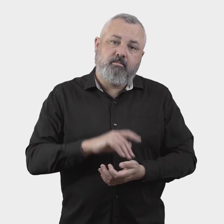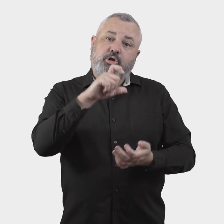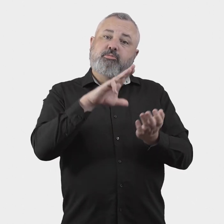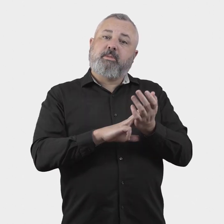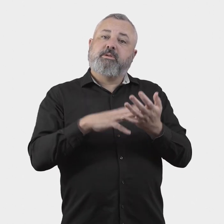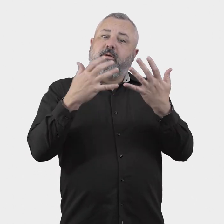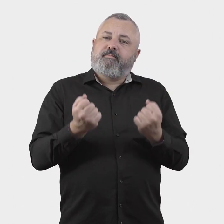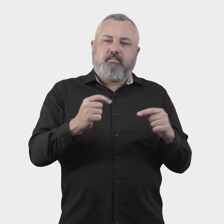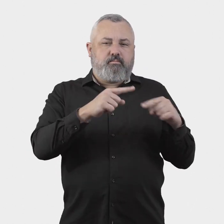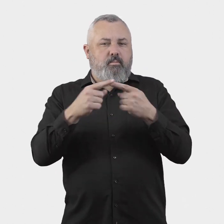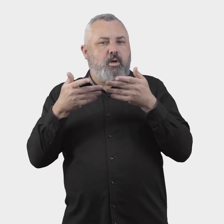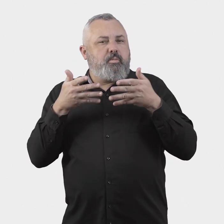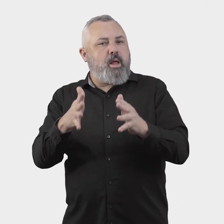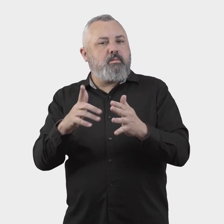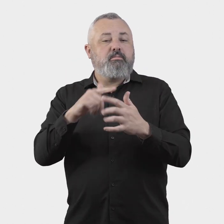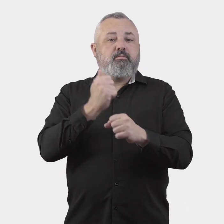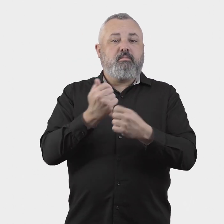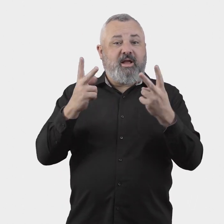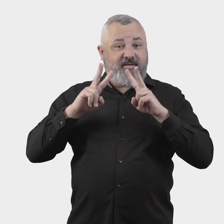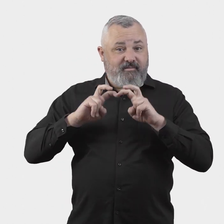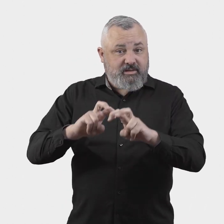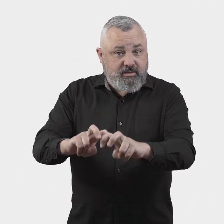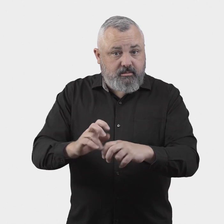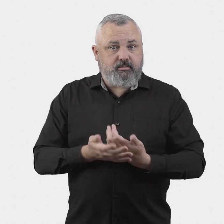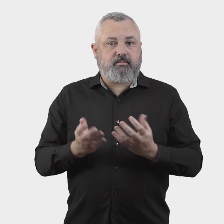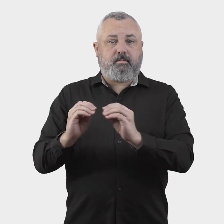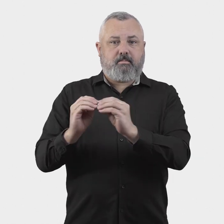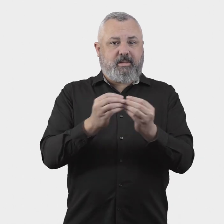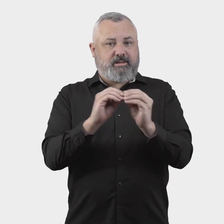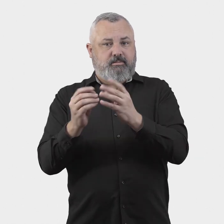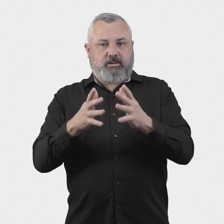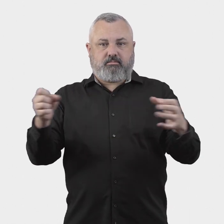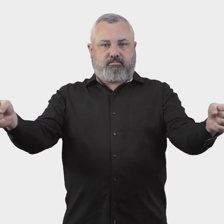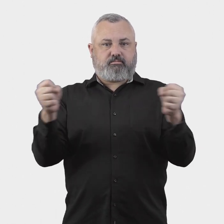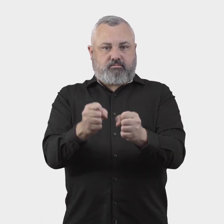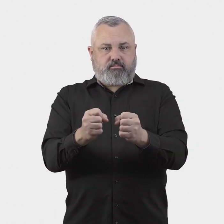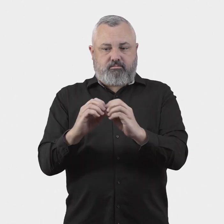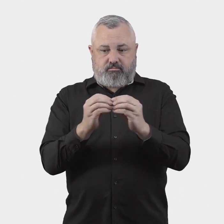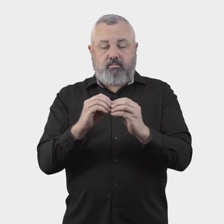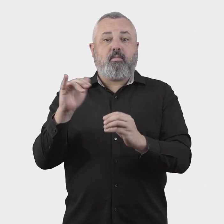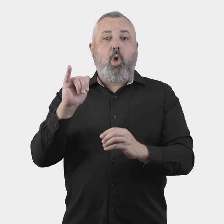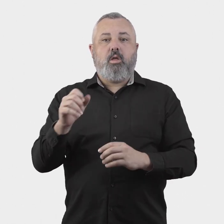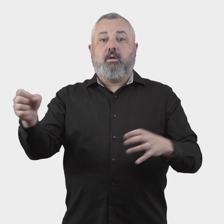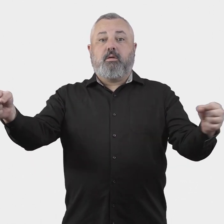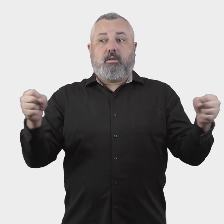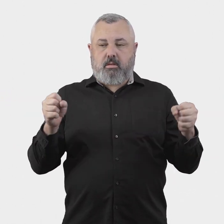The case management process could involve a number of methods to resolve a dispute, including conciliation,